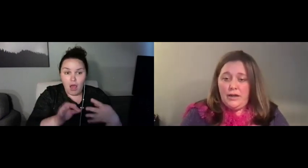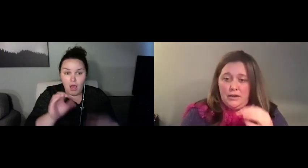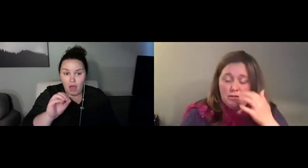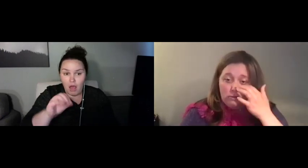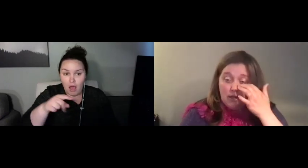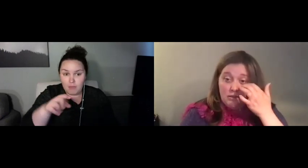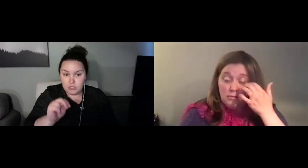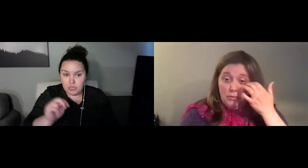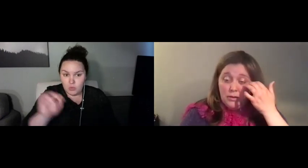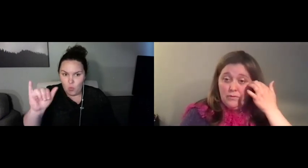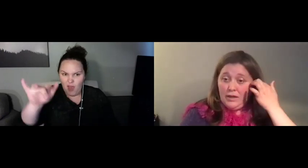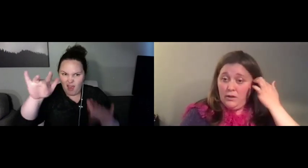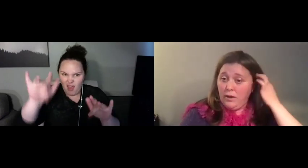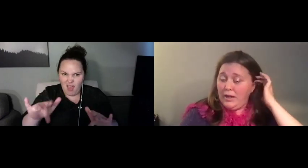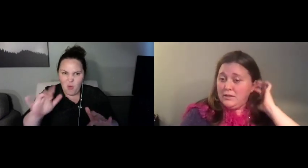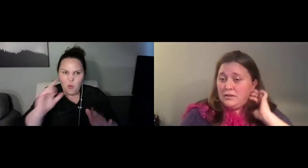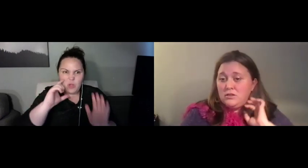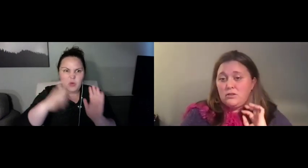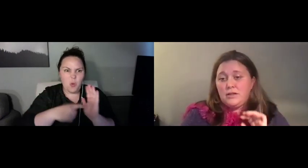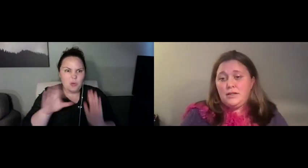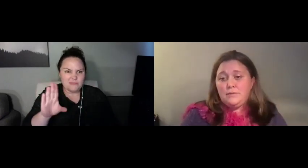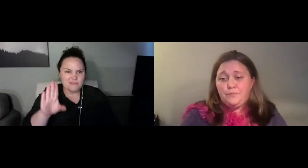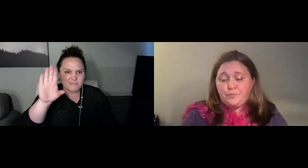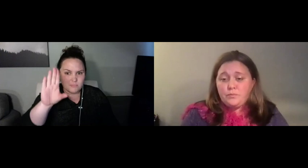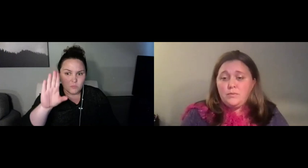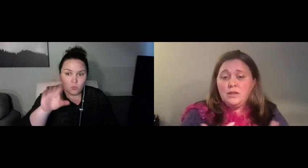I just loved it so much I hung on to it. >> RJ: This is RJ.